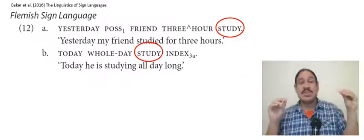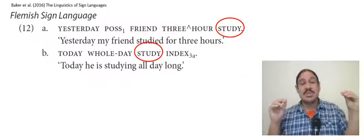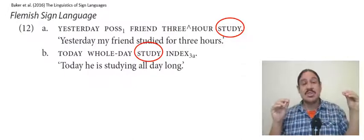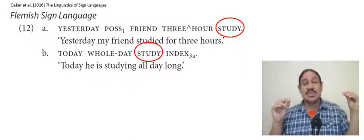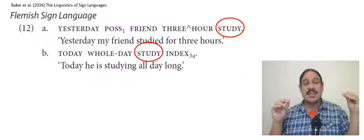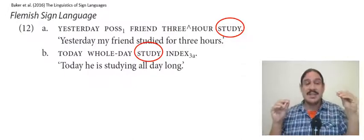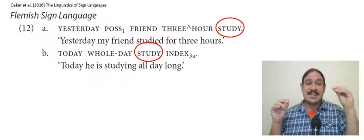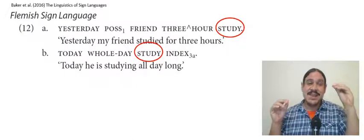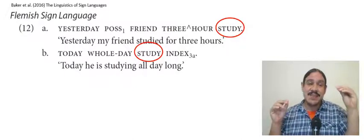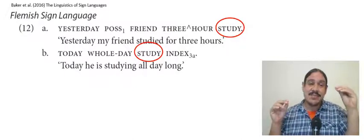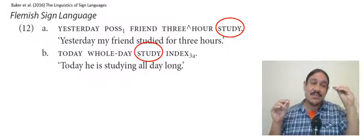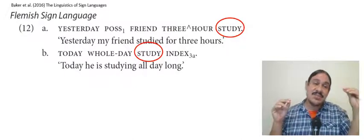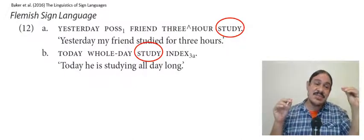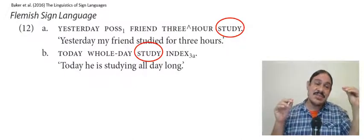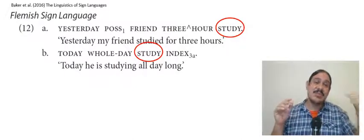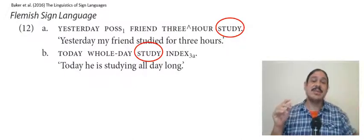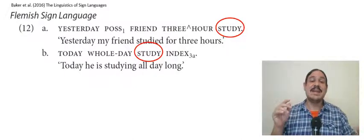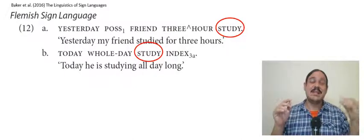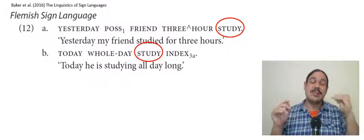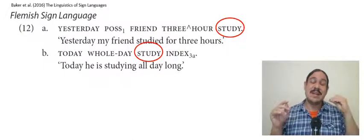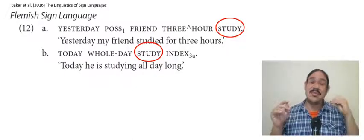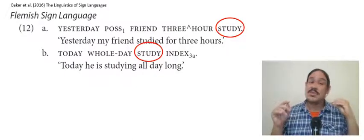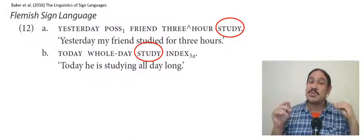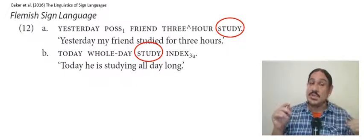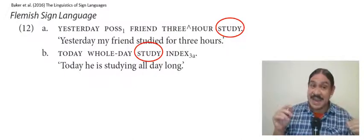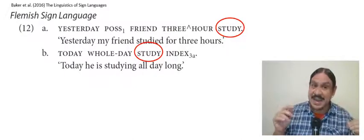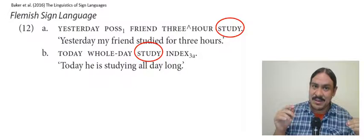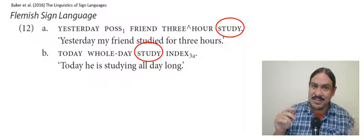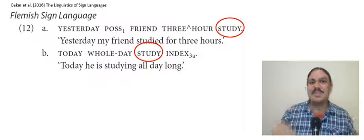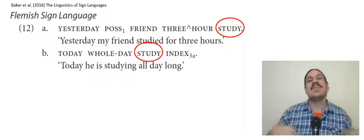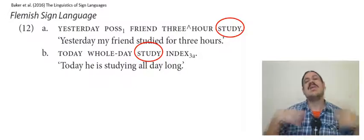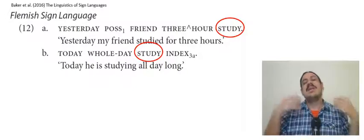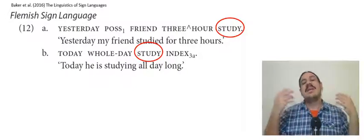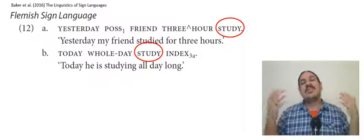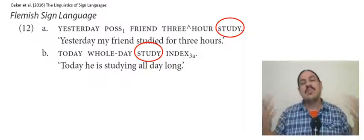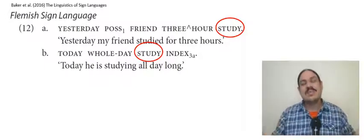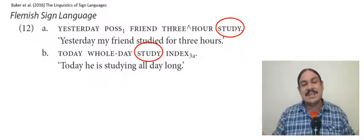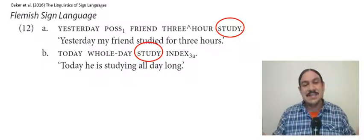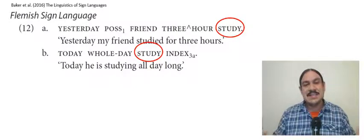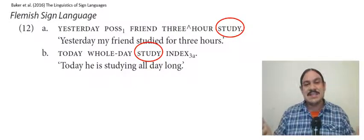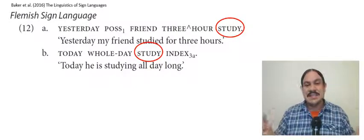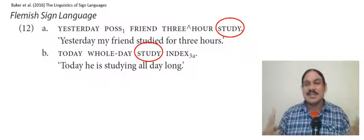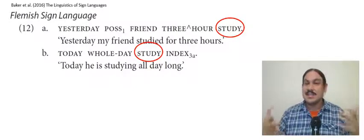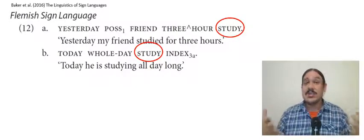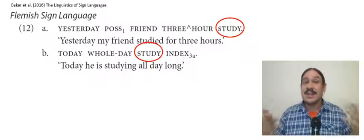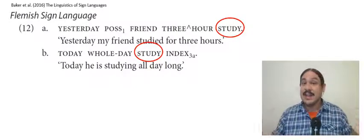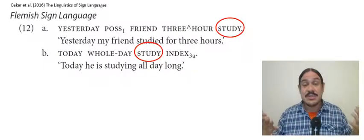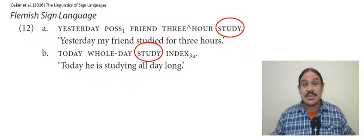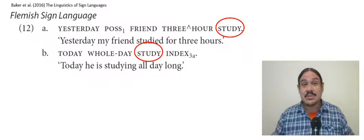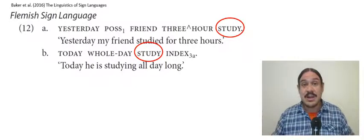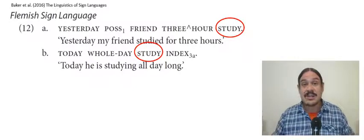or "I'm going tomorrow" and one of the sentences is in the present the other one is in the future